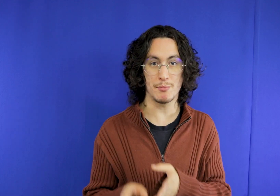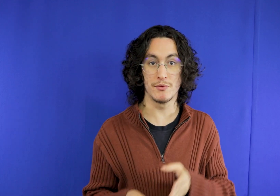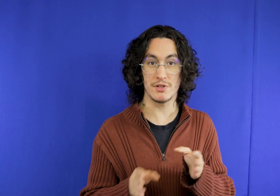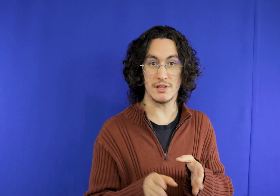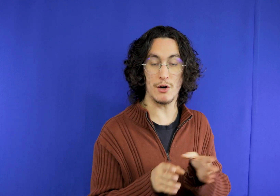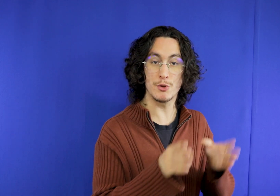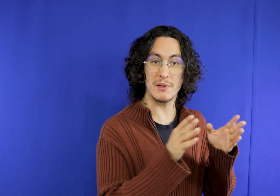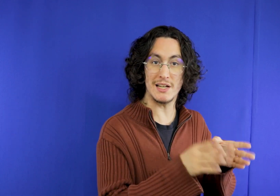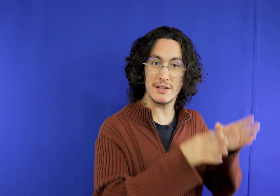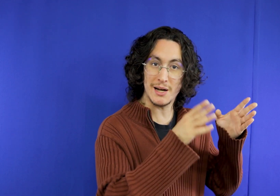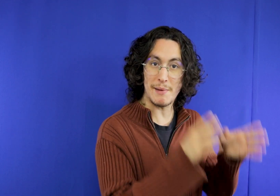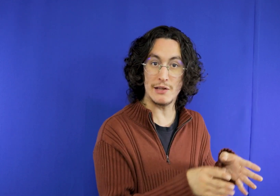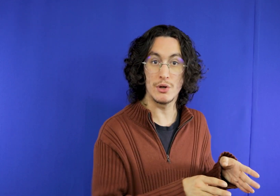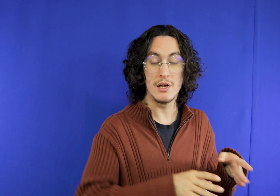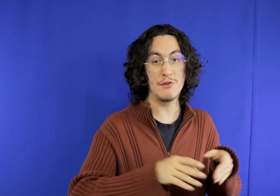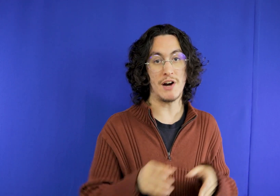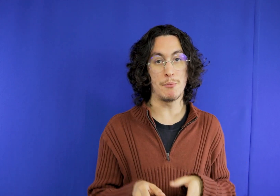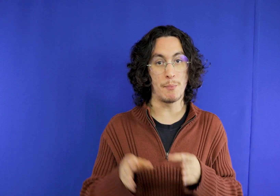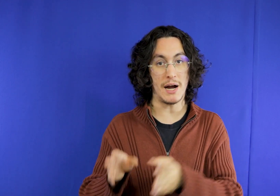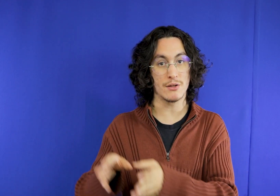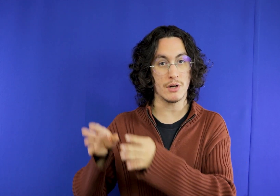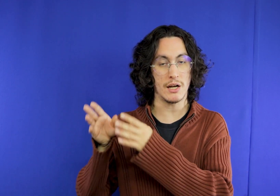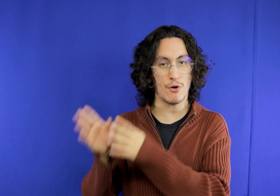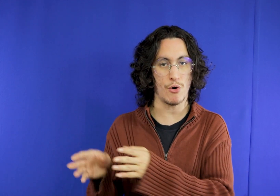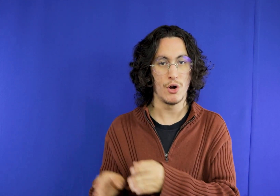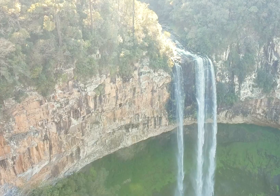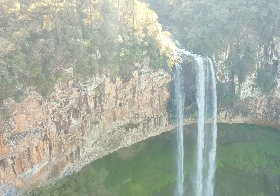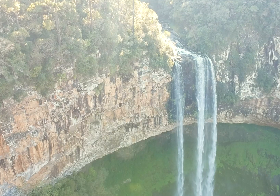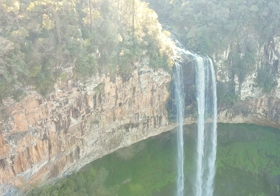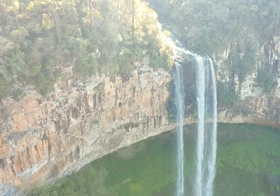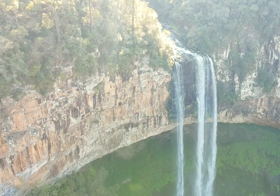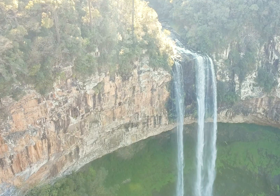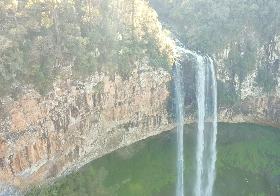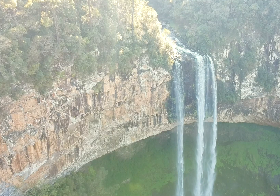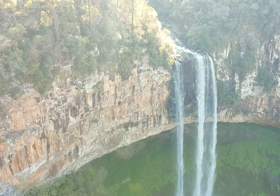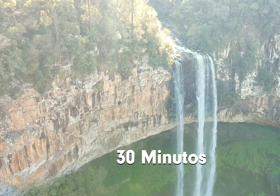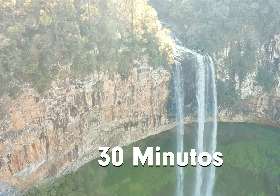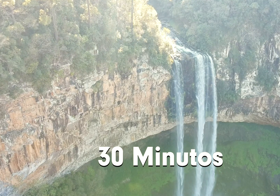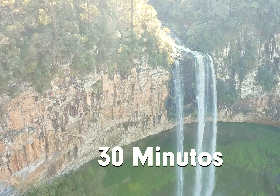for example you are staying in Gramado and goes to Parque do Caracol Put him at least a